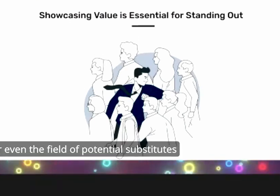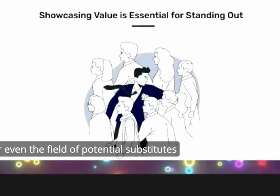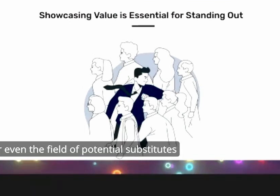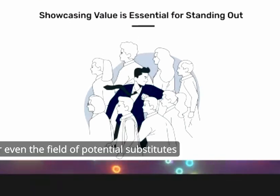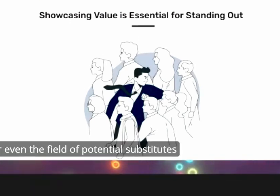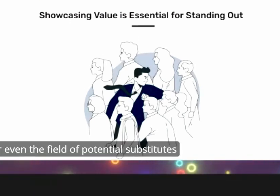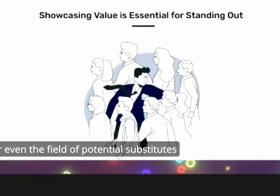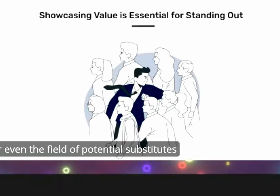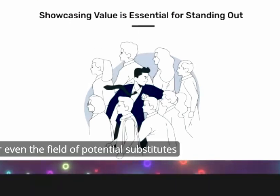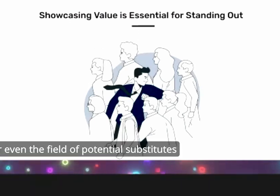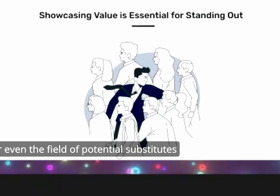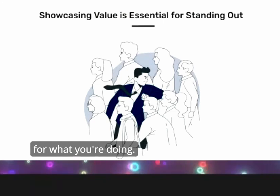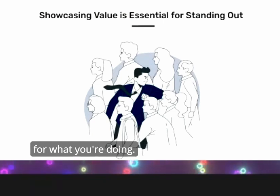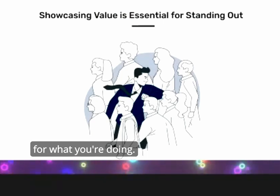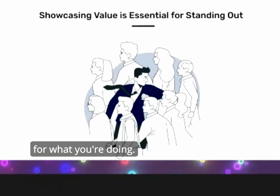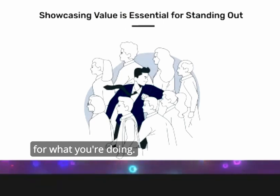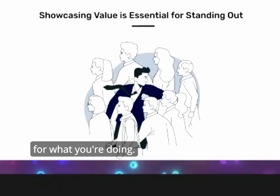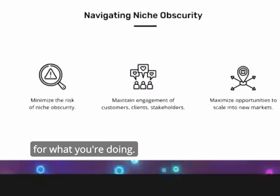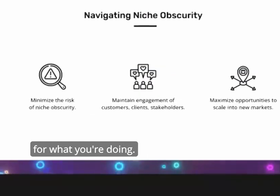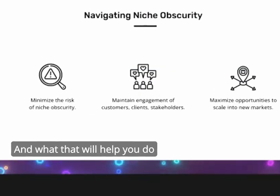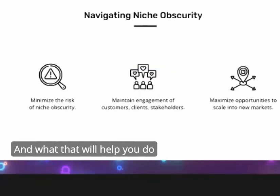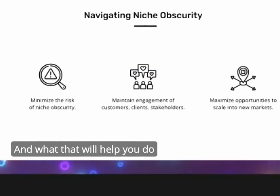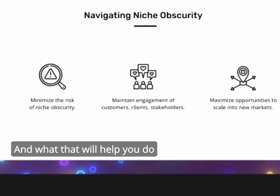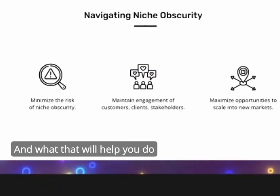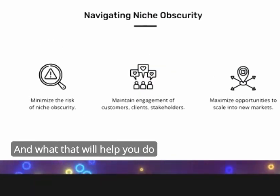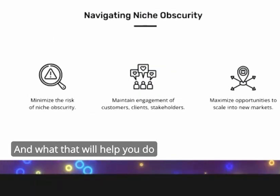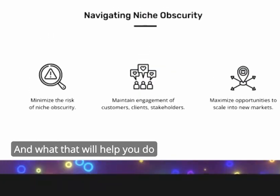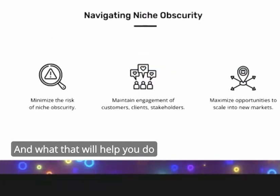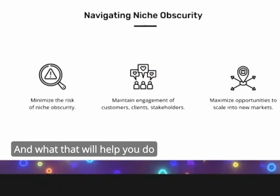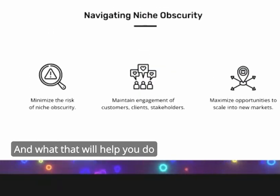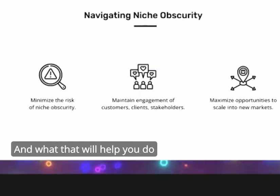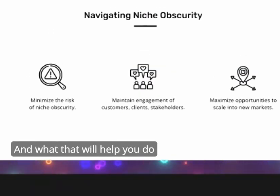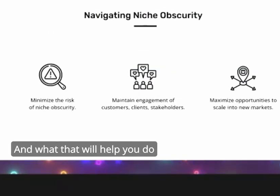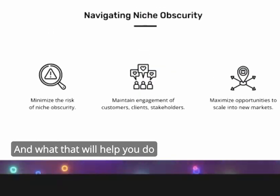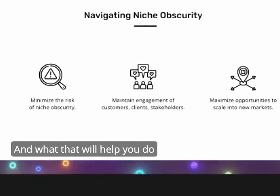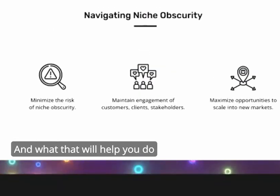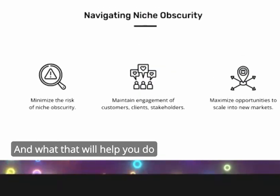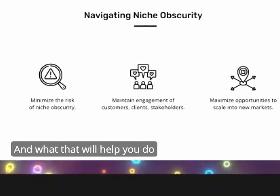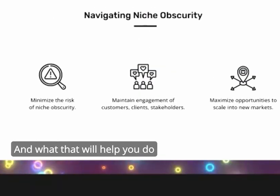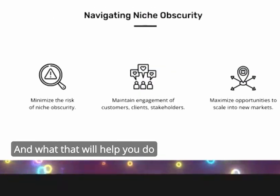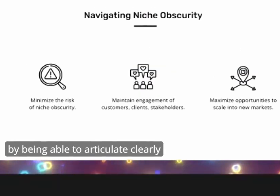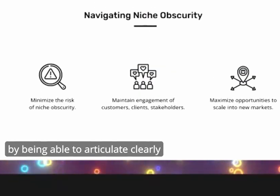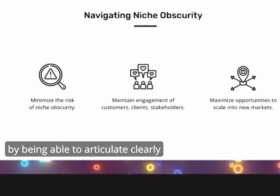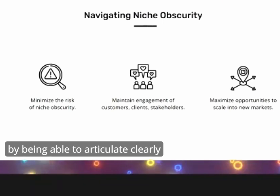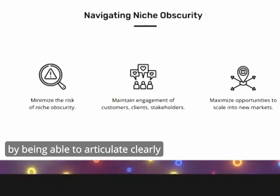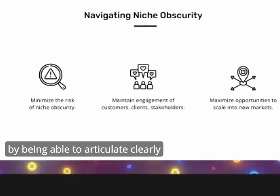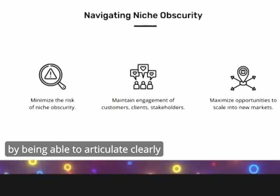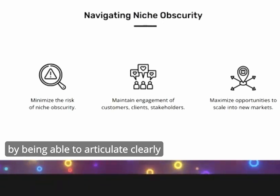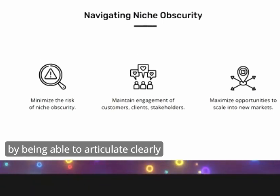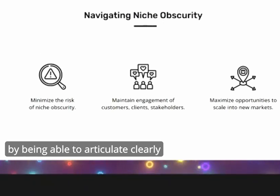potential substitutes for what you doing and what that will help you do by being able to articulate